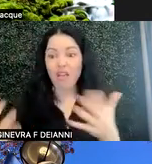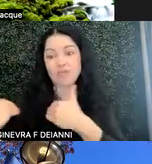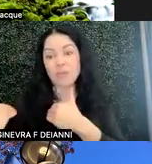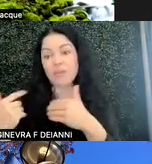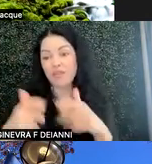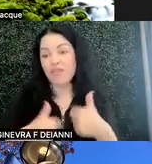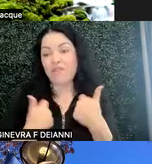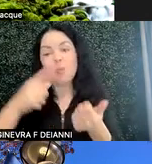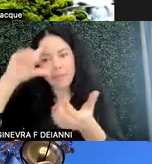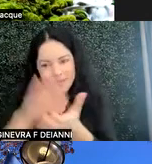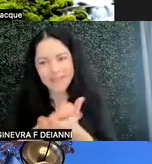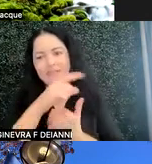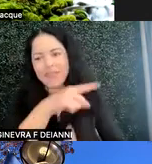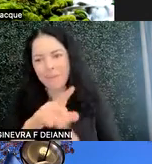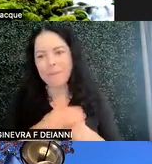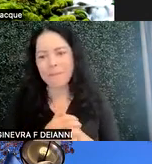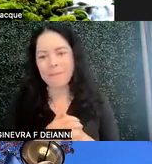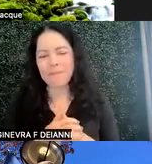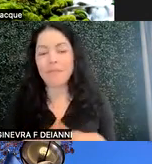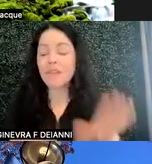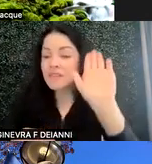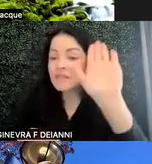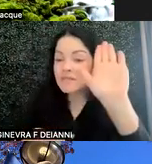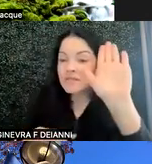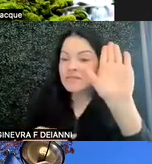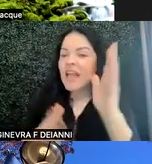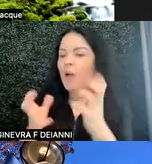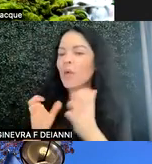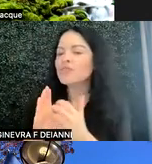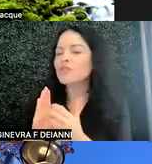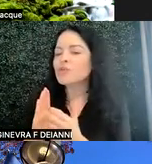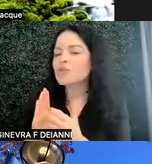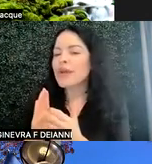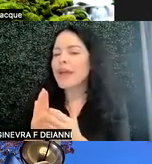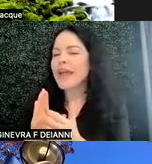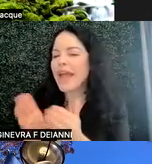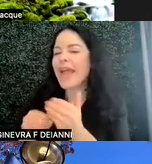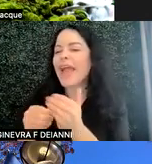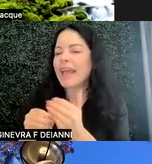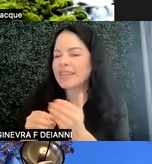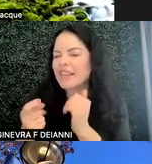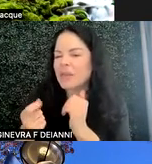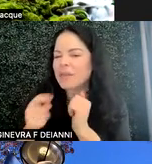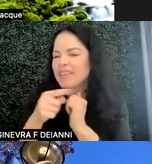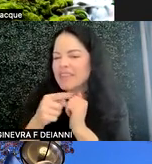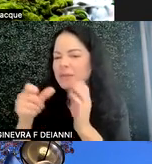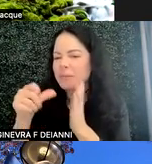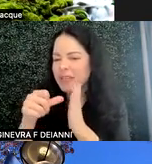And I just want to add a little bit to this page. And that is that many faculty have moved away